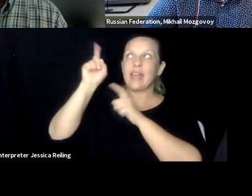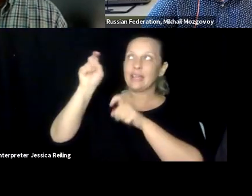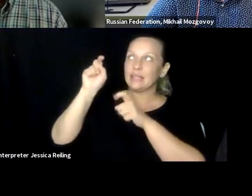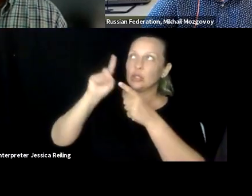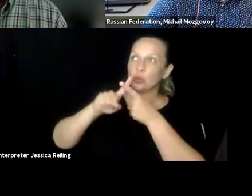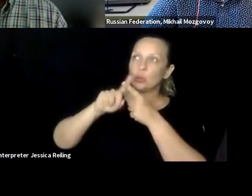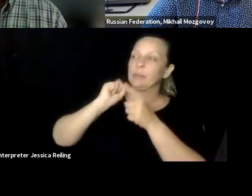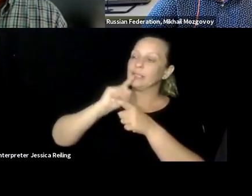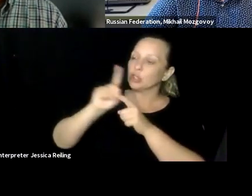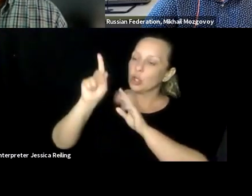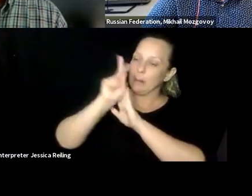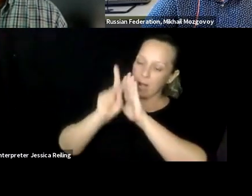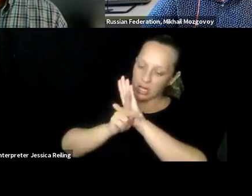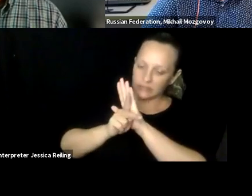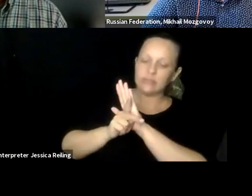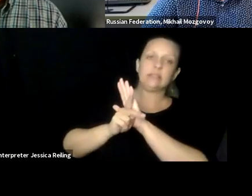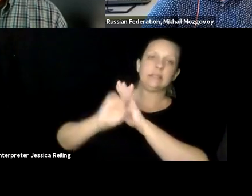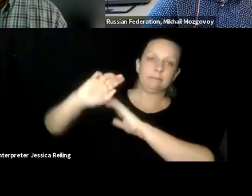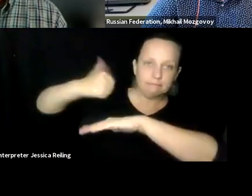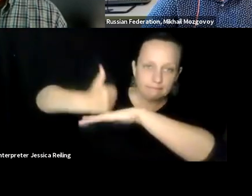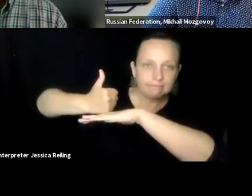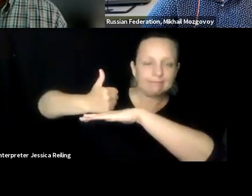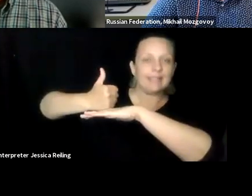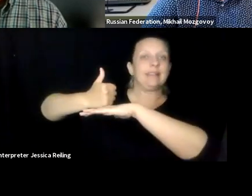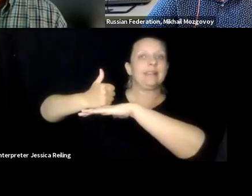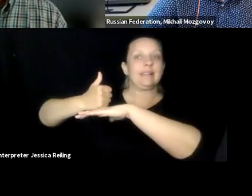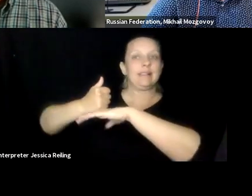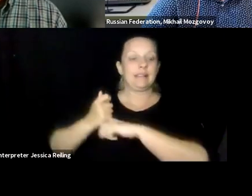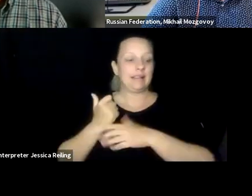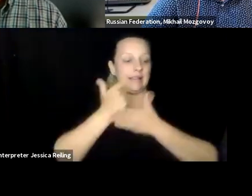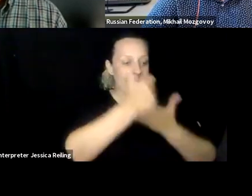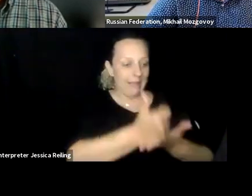institution, from senior management, from the executives, to generate